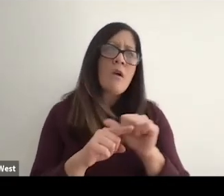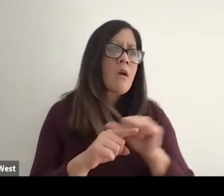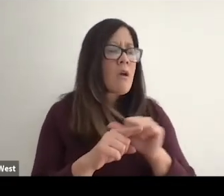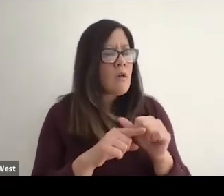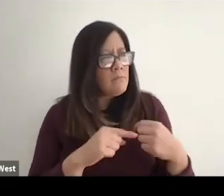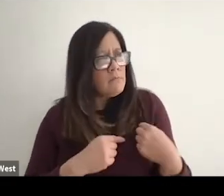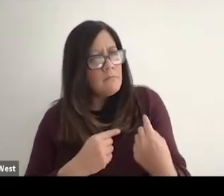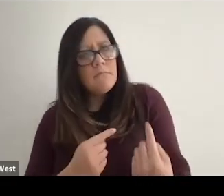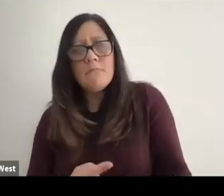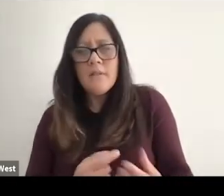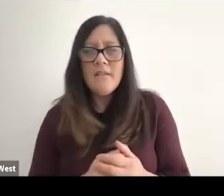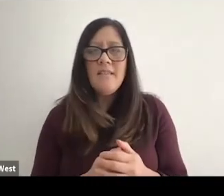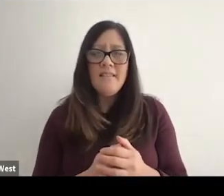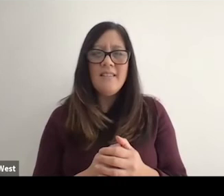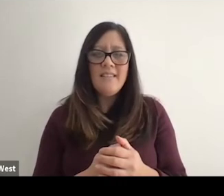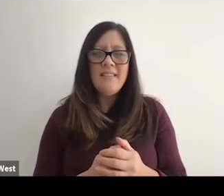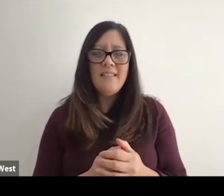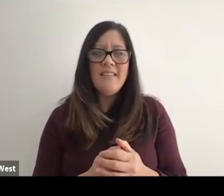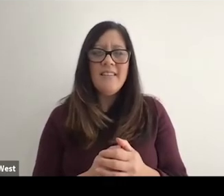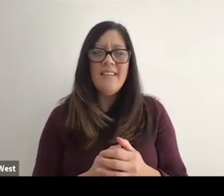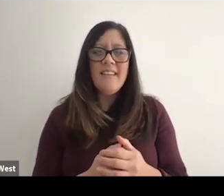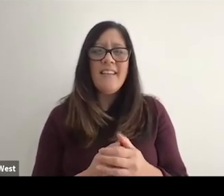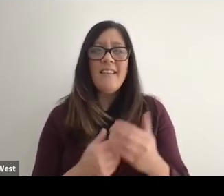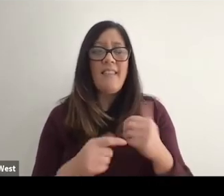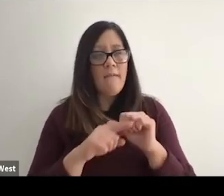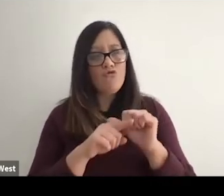and they're they've gone and have what I call plus one days training